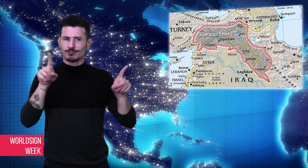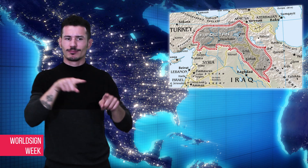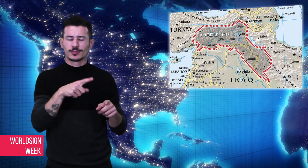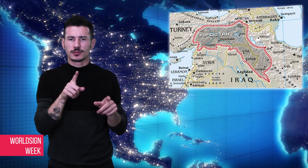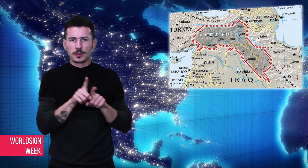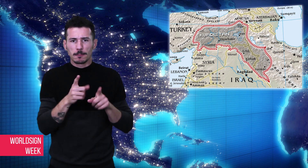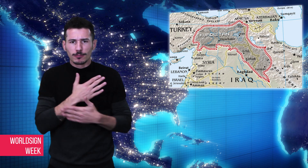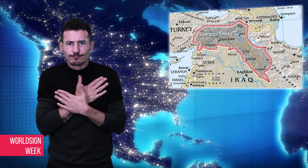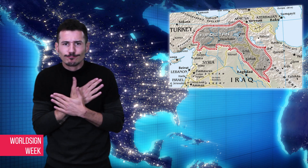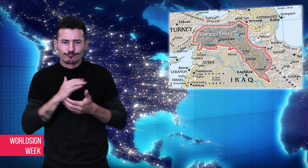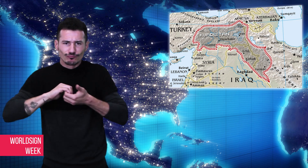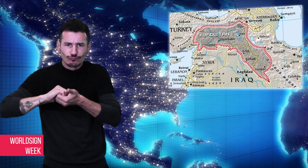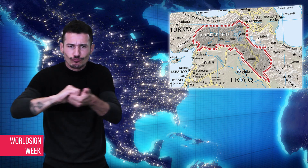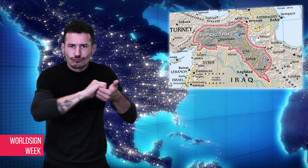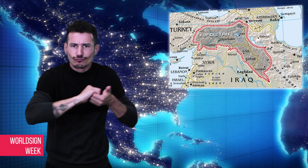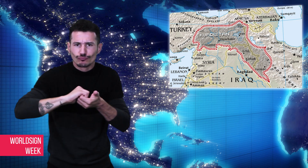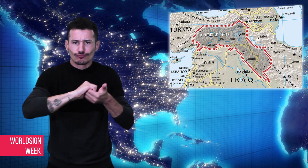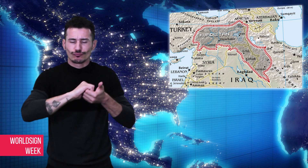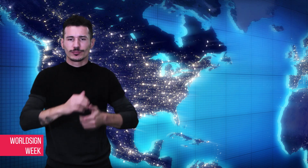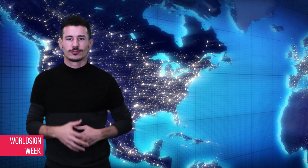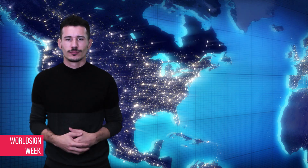and not brutal.